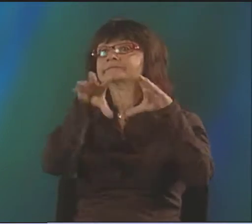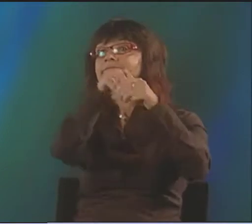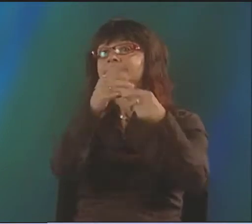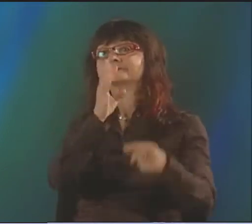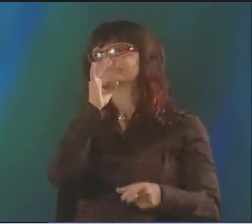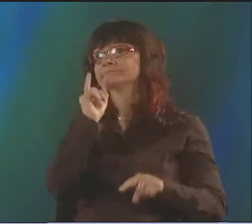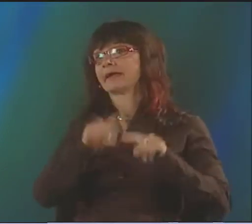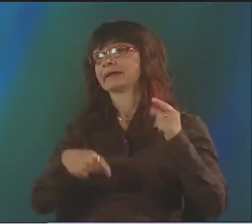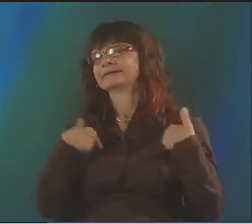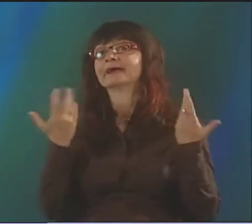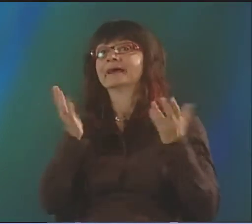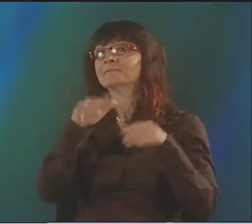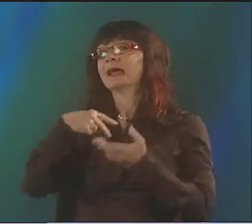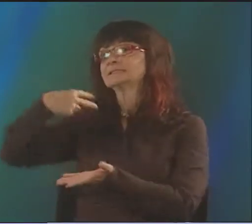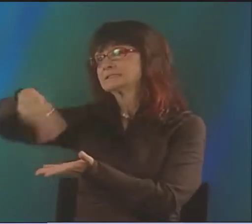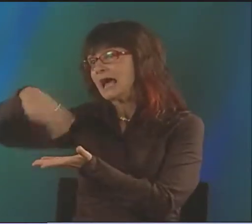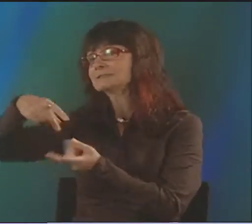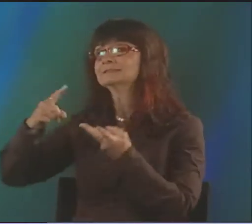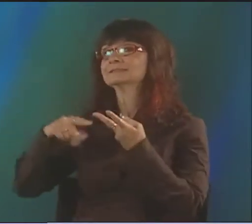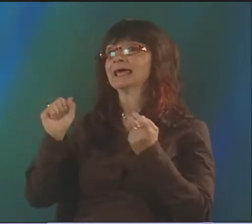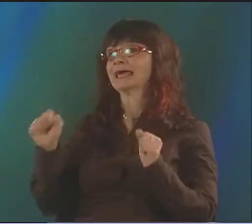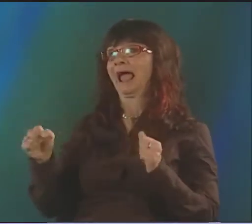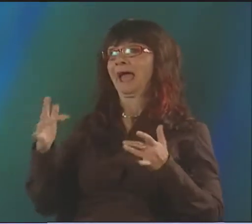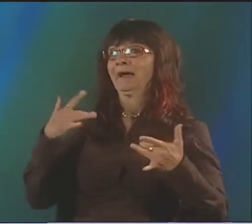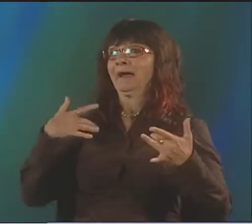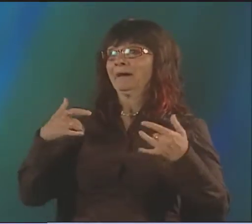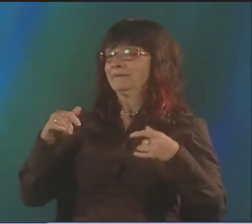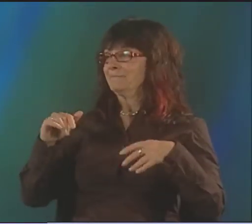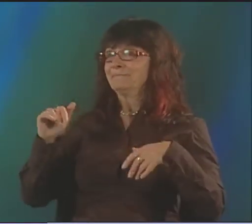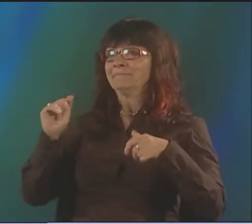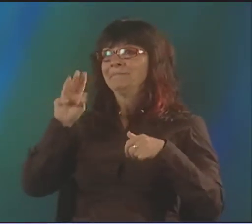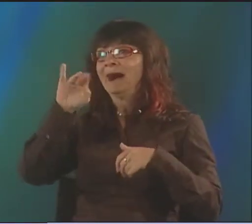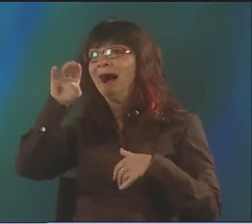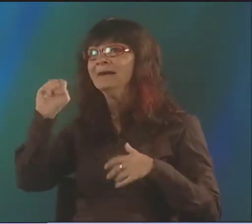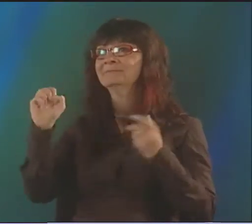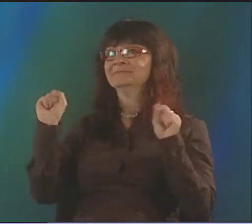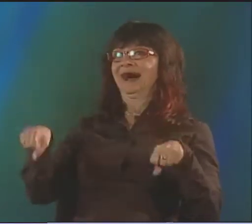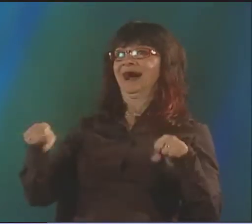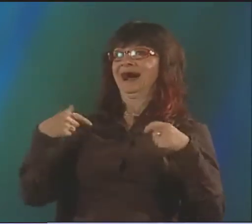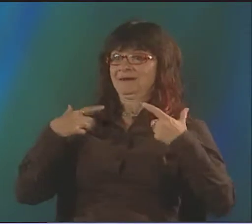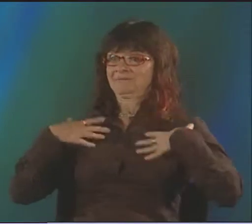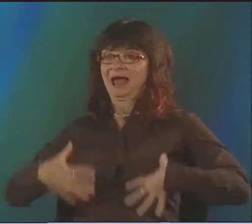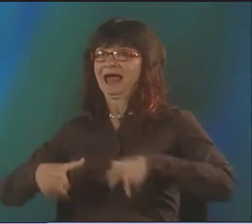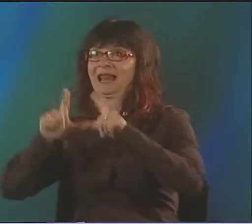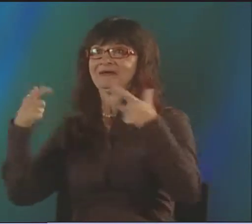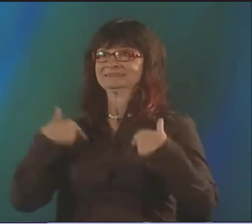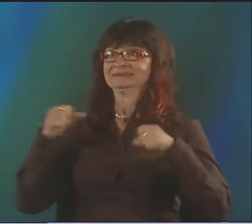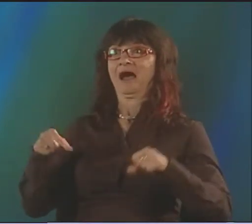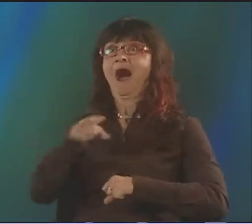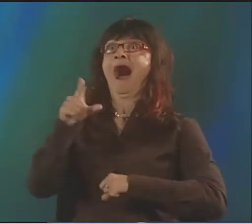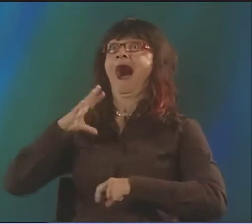BUT I COULDN'T PARTICIPATE IN THAT BECAUSE I COULDN'T TALK. SO I WAS MORE OF A DANCER, AND I WAS A MIME. MIME WAS SOMETHING I COULD DO.